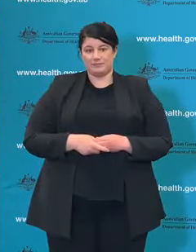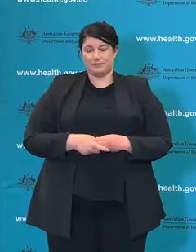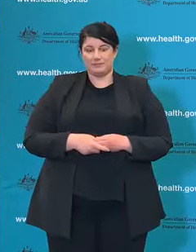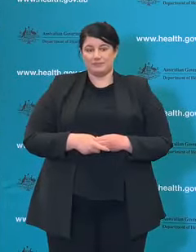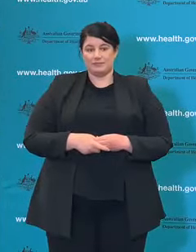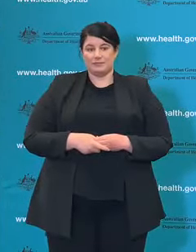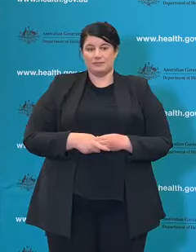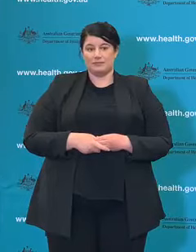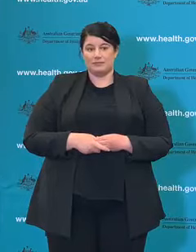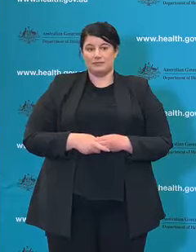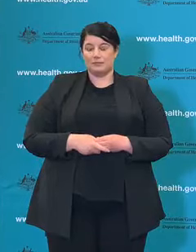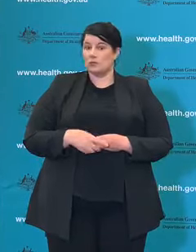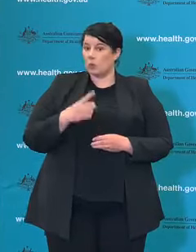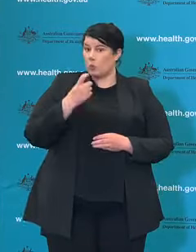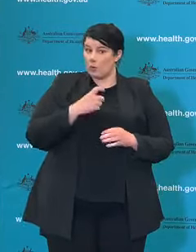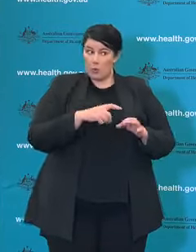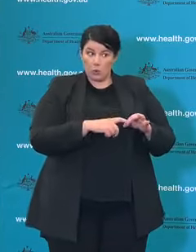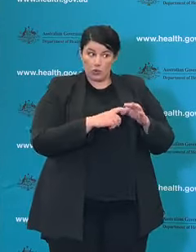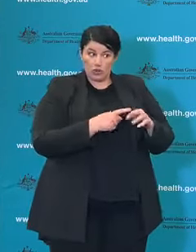And I'll take one more if you've got it.